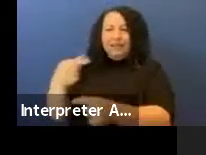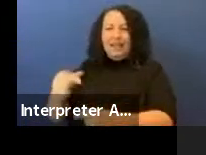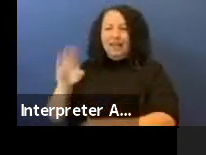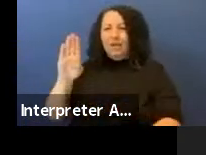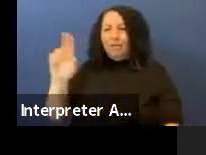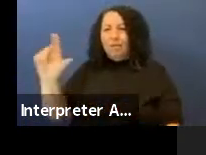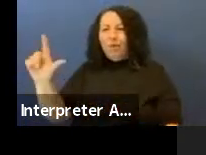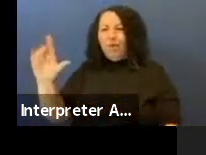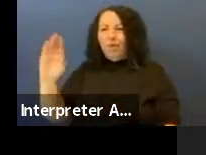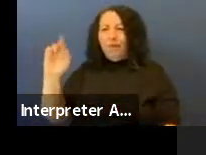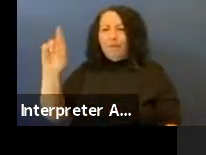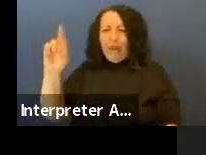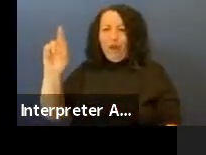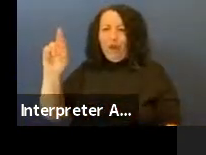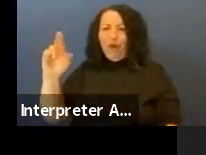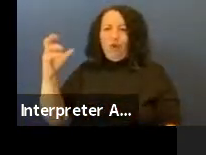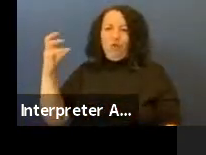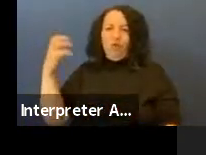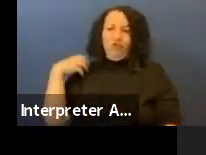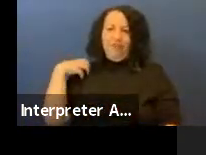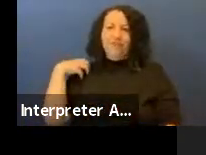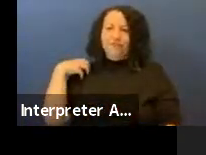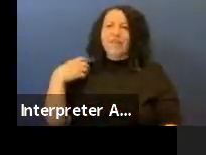the younger brother of this man you see here.